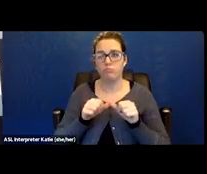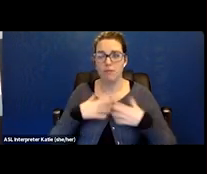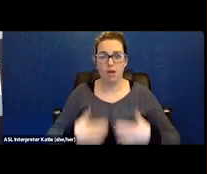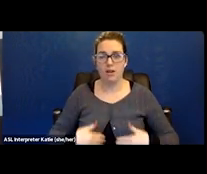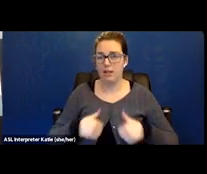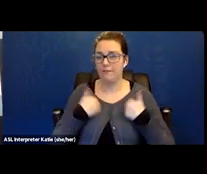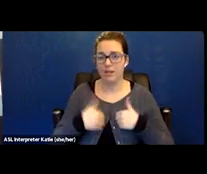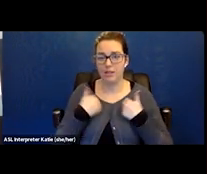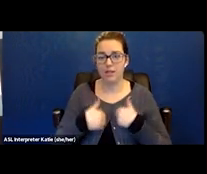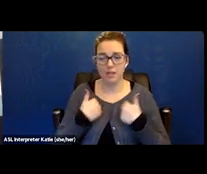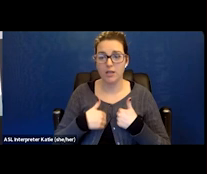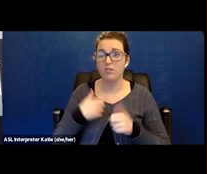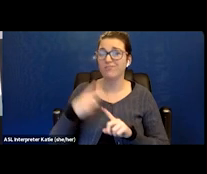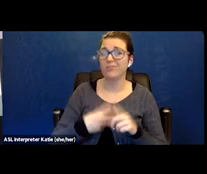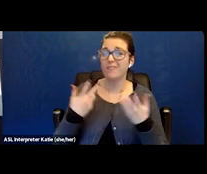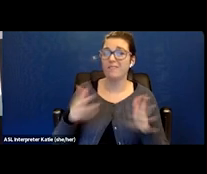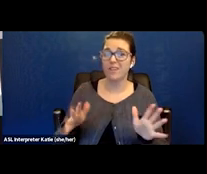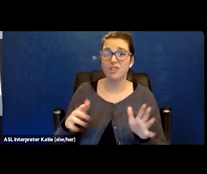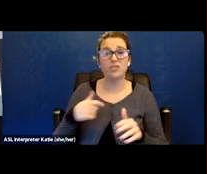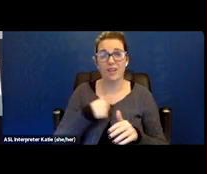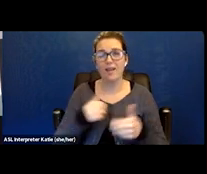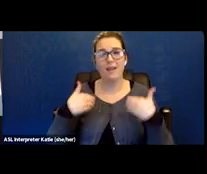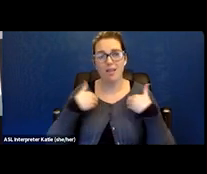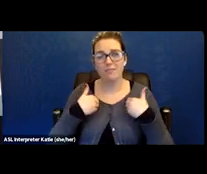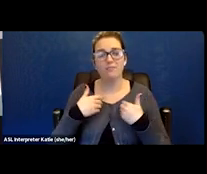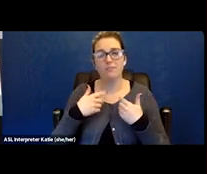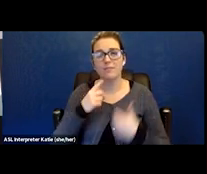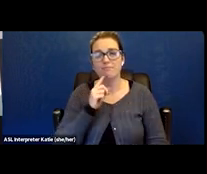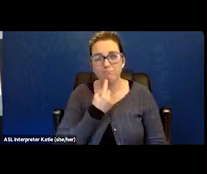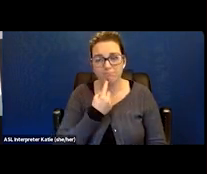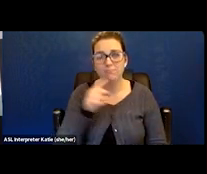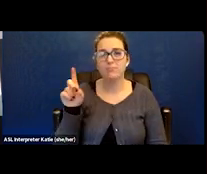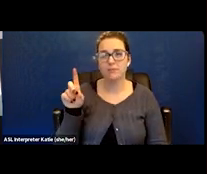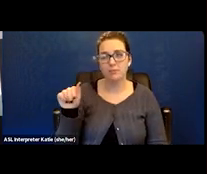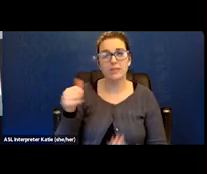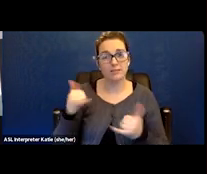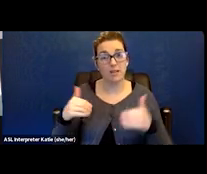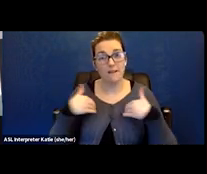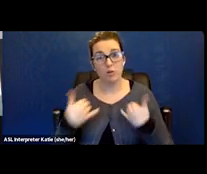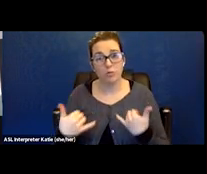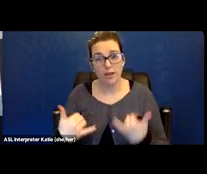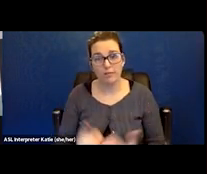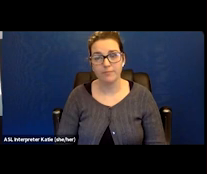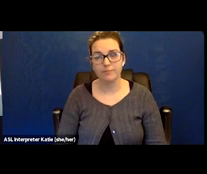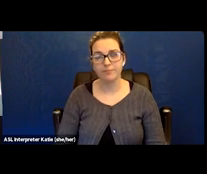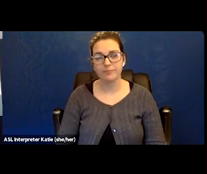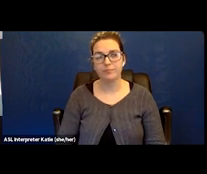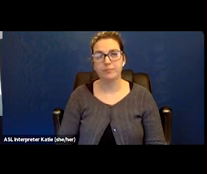longterm disabilities that I'm with today. Now, medically, organ-wise,